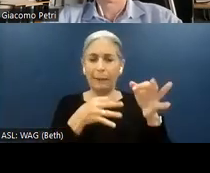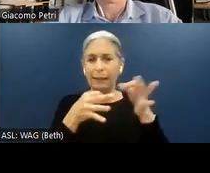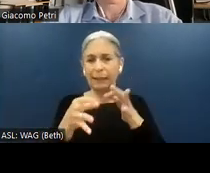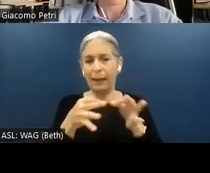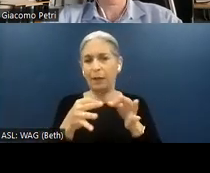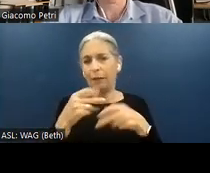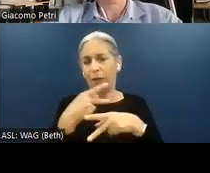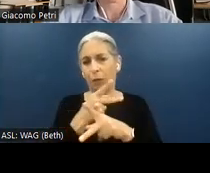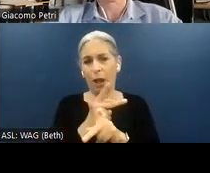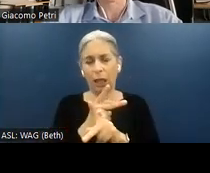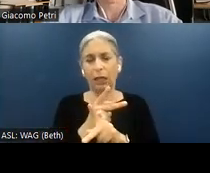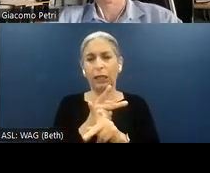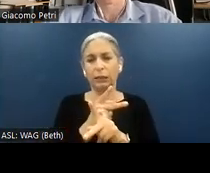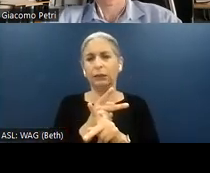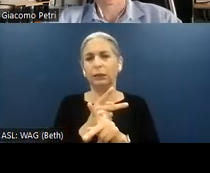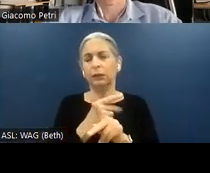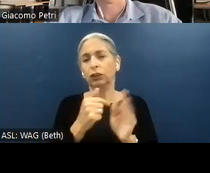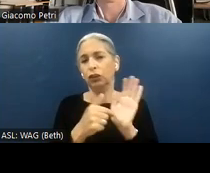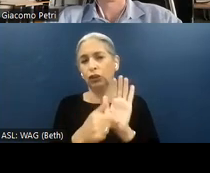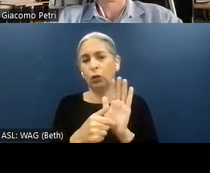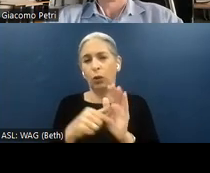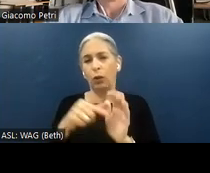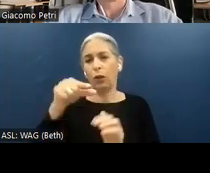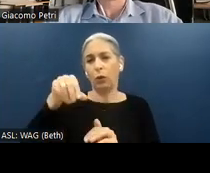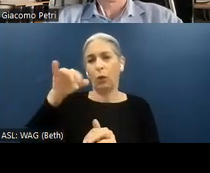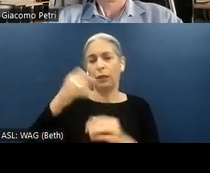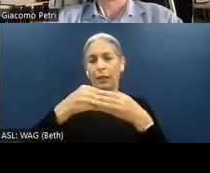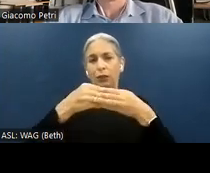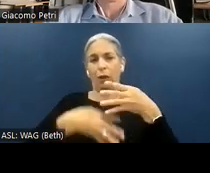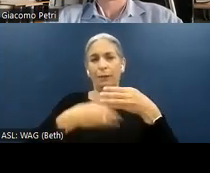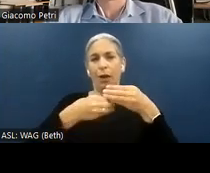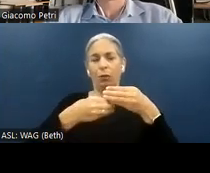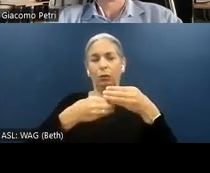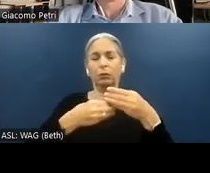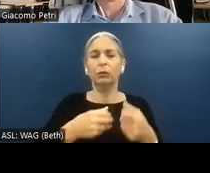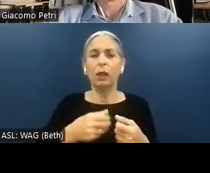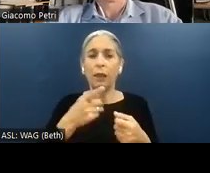details page featuring the quantity drop-down. This time, the page has been recorded and